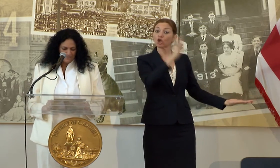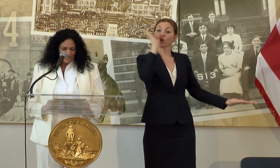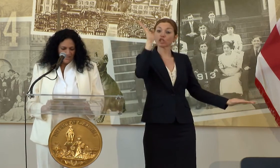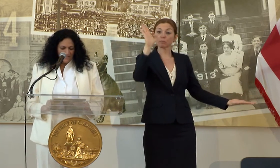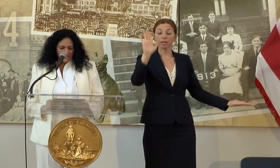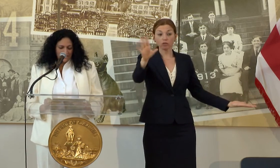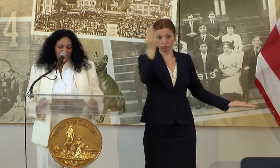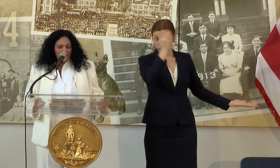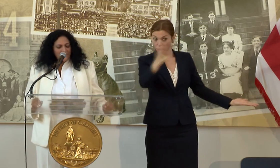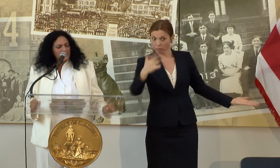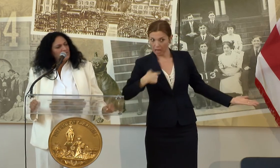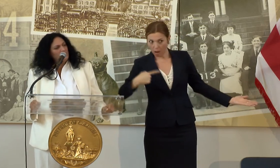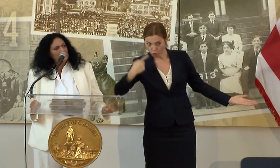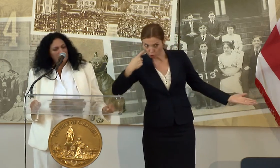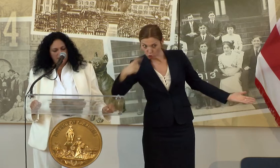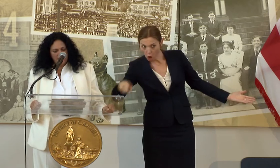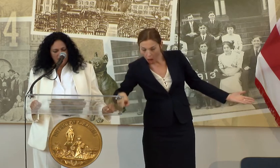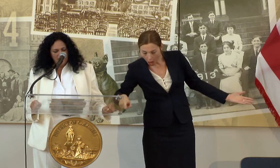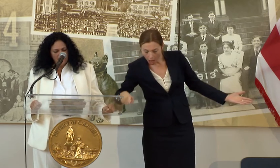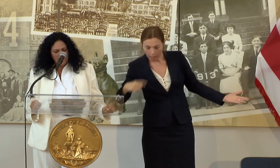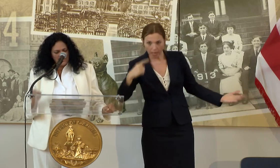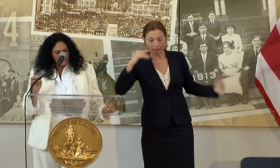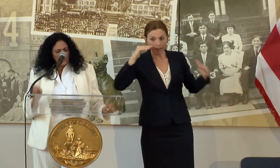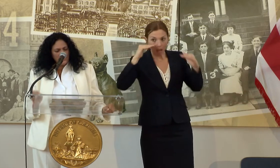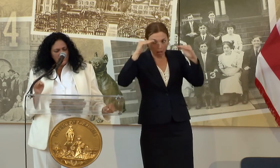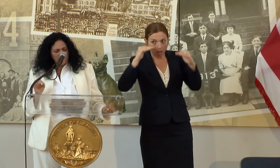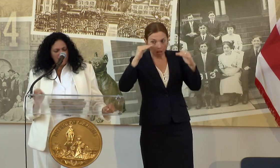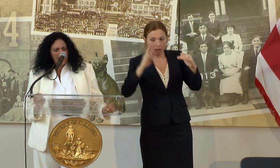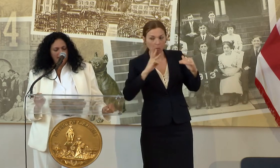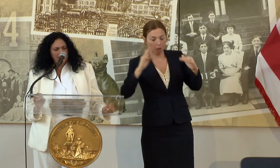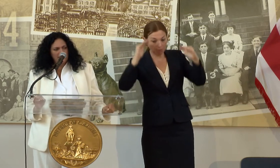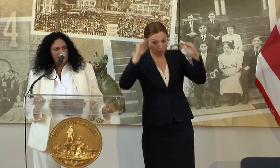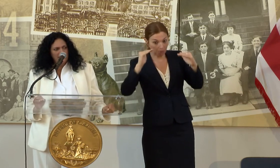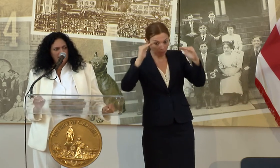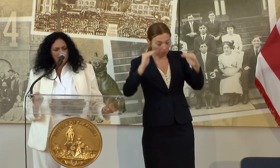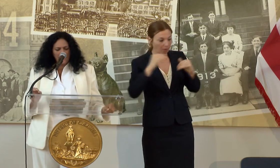THAT THE GALLAUDET STUDENTS BY THE FORTUNATE FACT THAT THEY